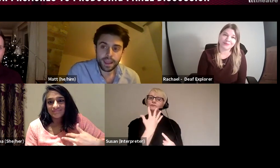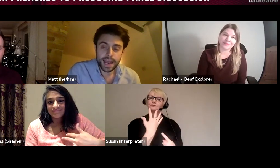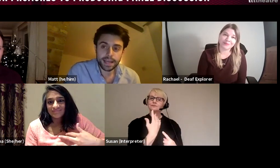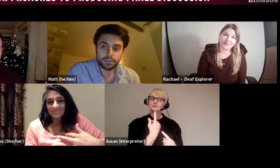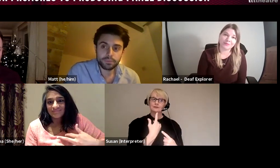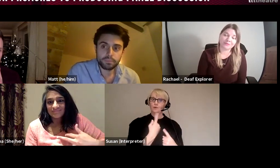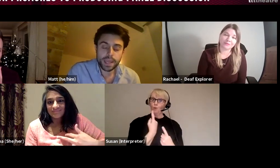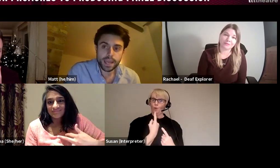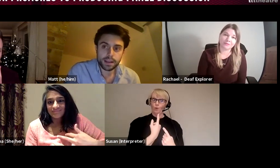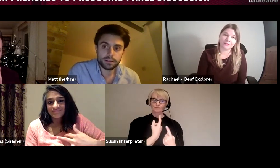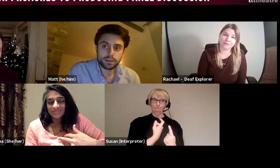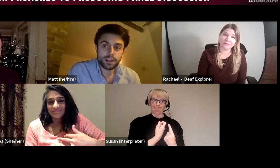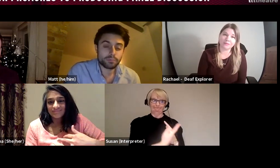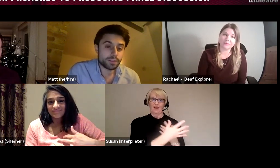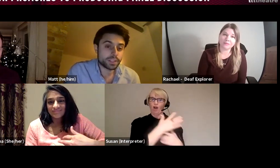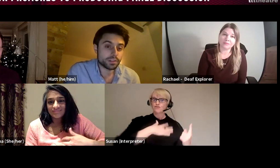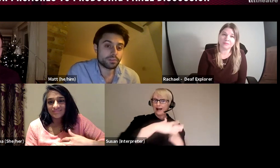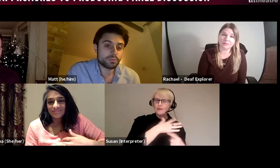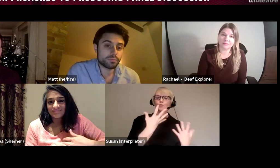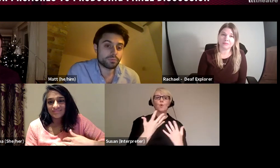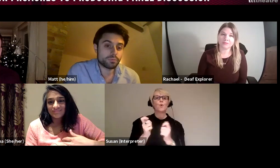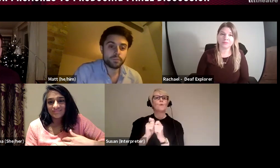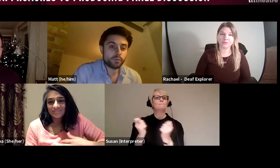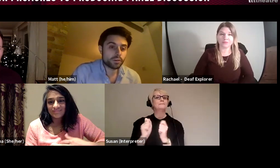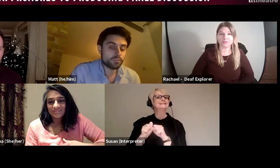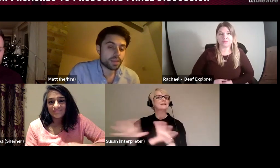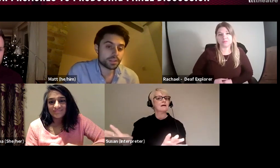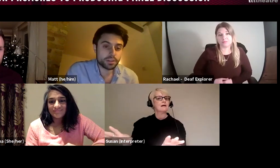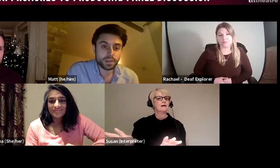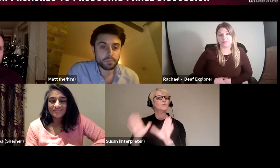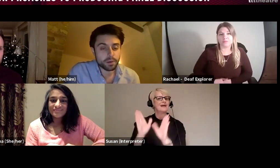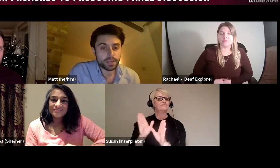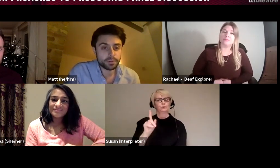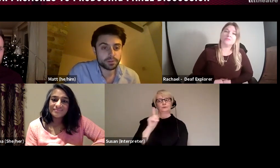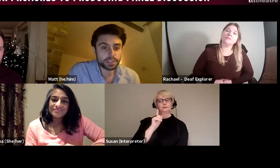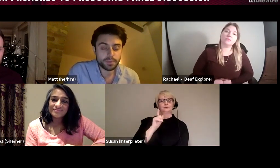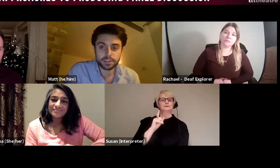and being really vigilant with yourself about what you may be assuming about people whose experiences